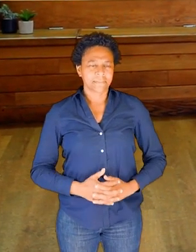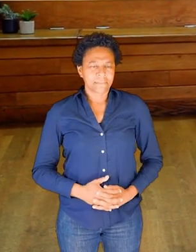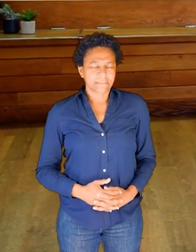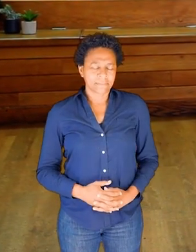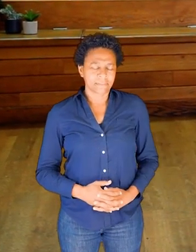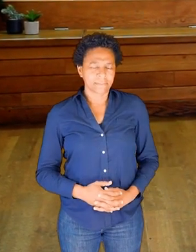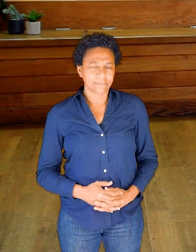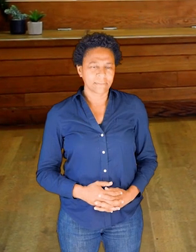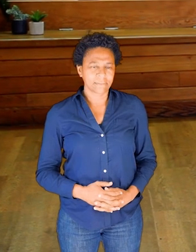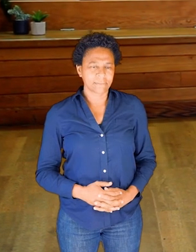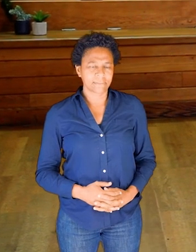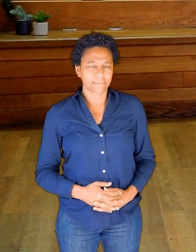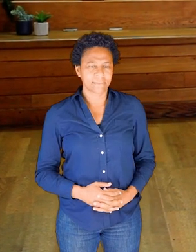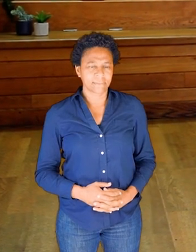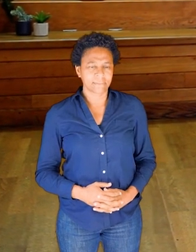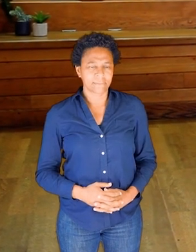with some time just to explore.